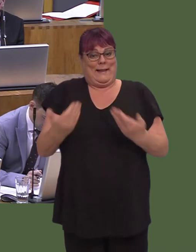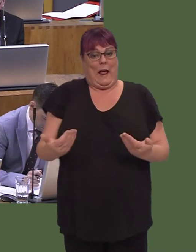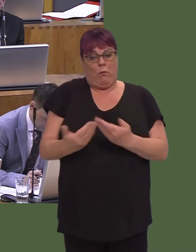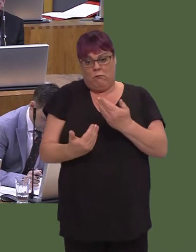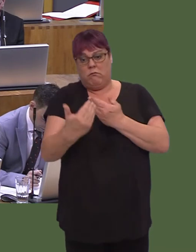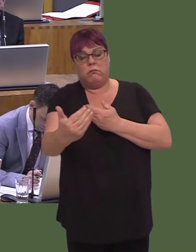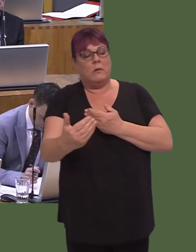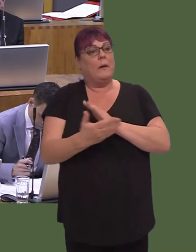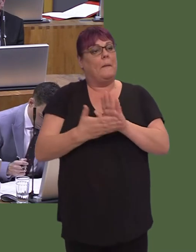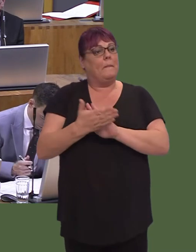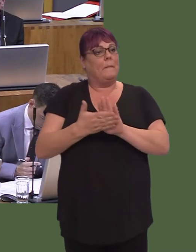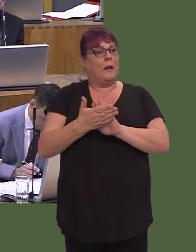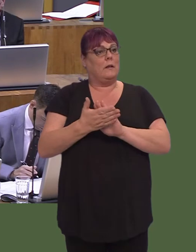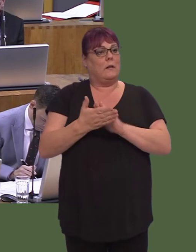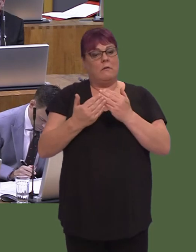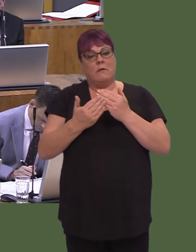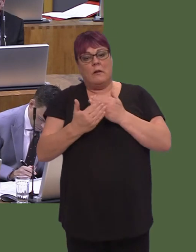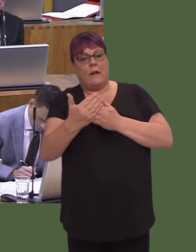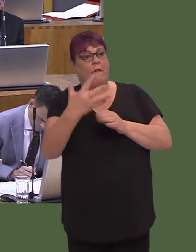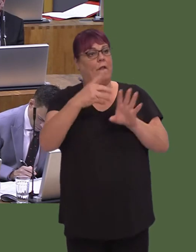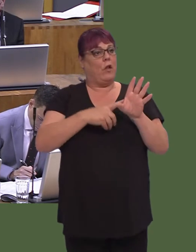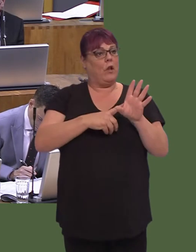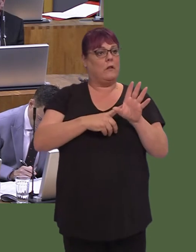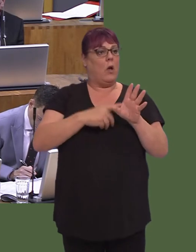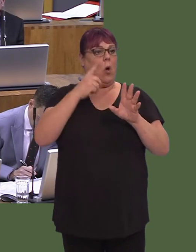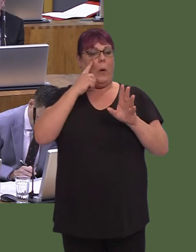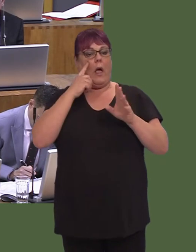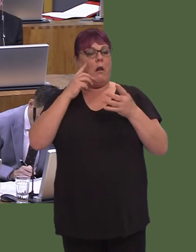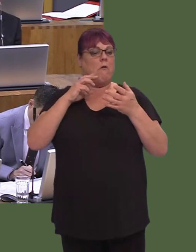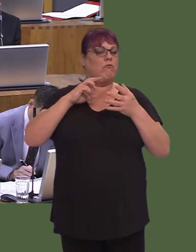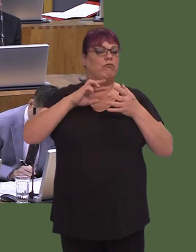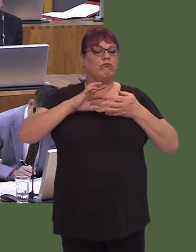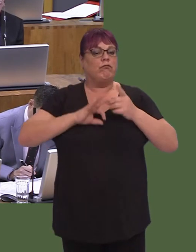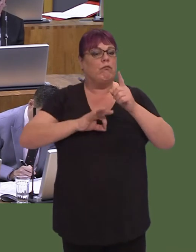forward over the next five years and beyond, and then, of course, subject to the legislation,